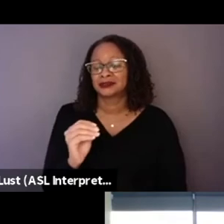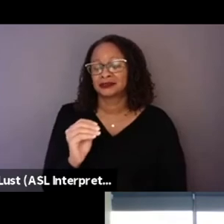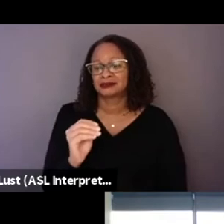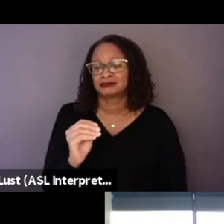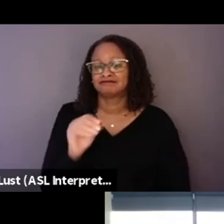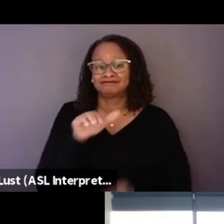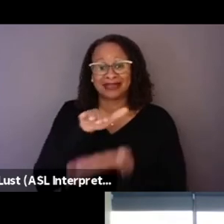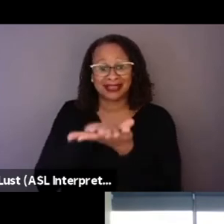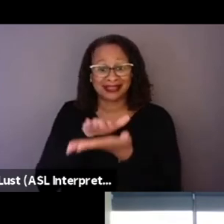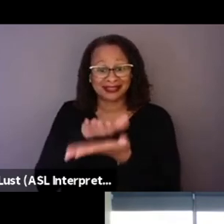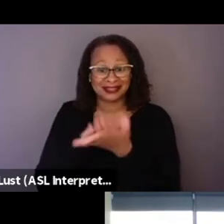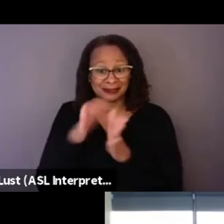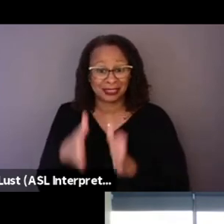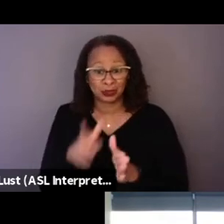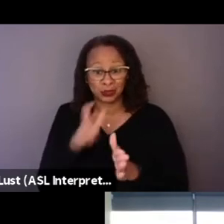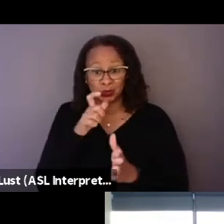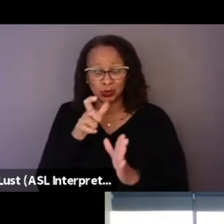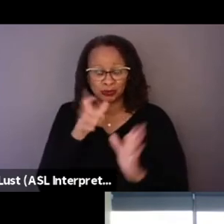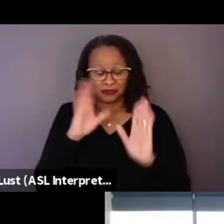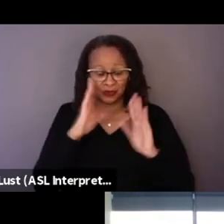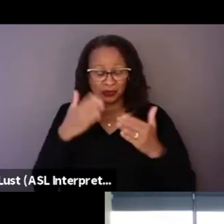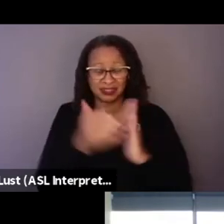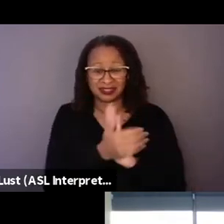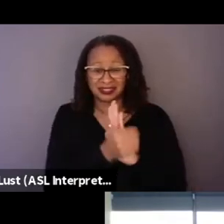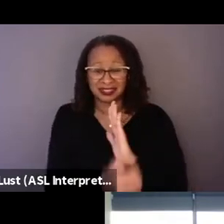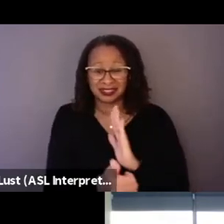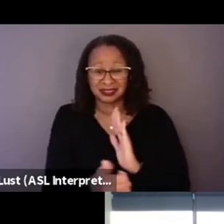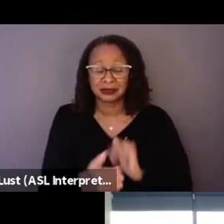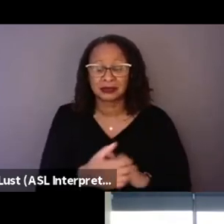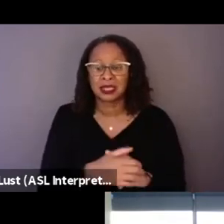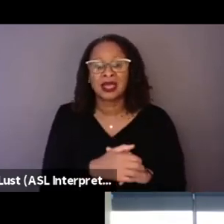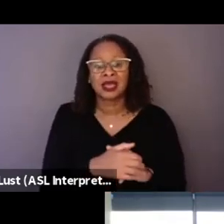who specialize in the police force.